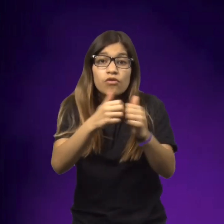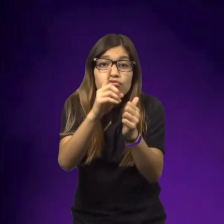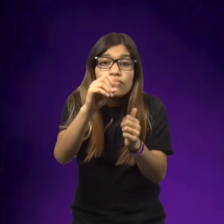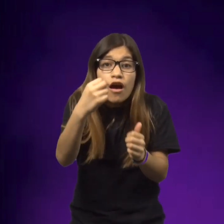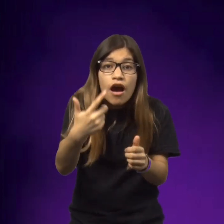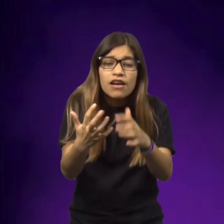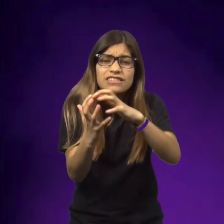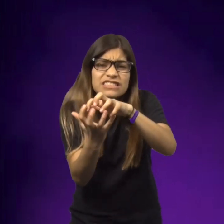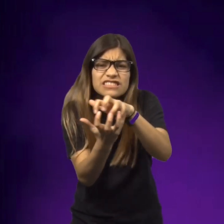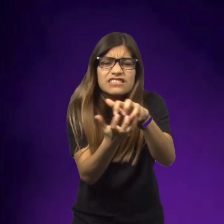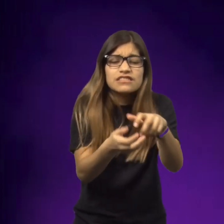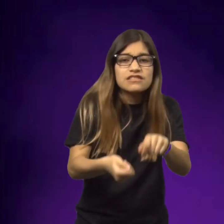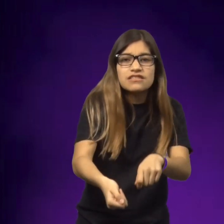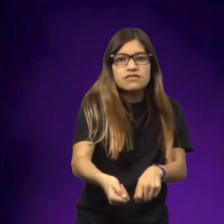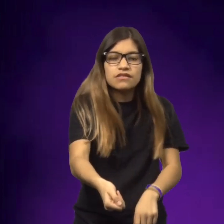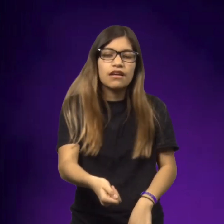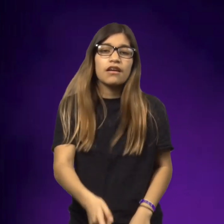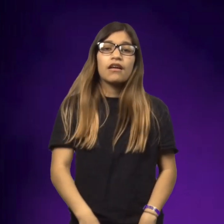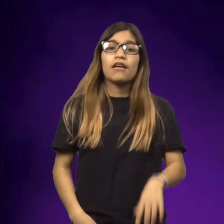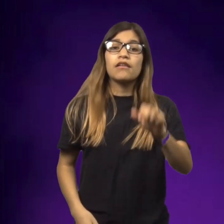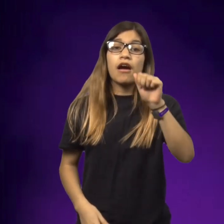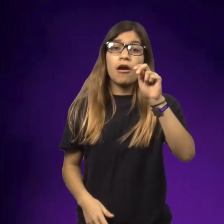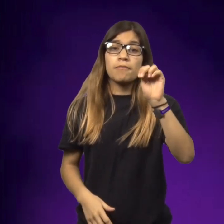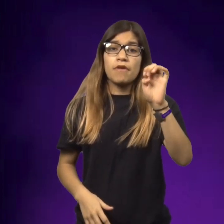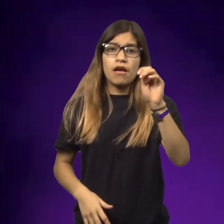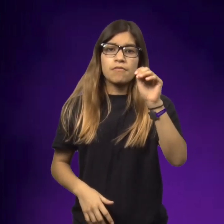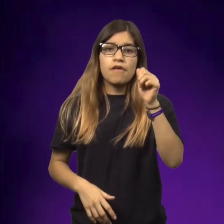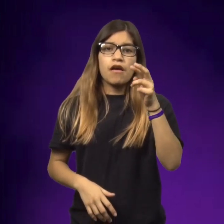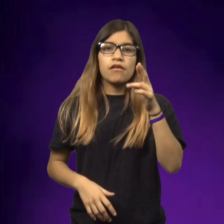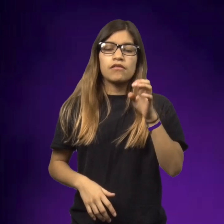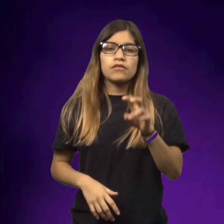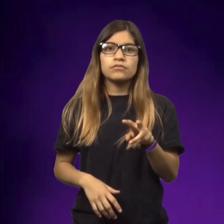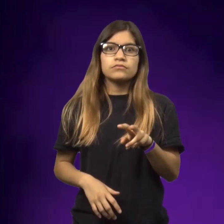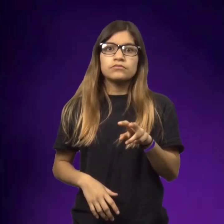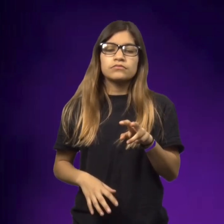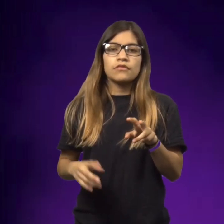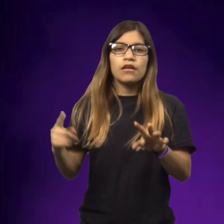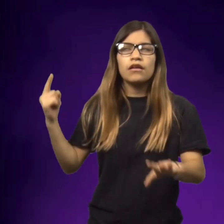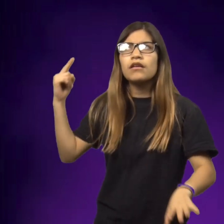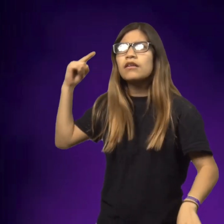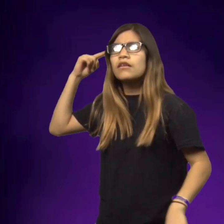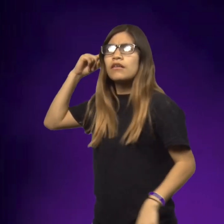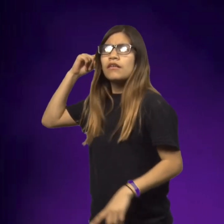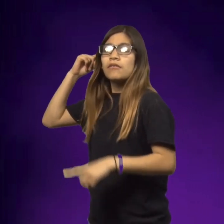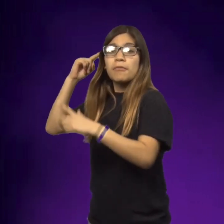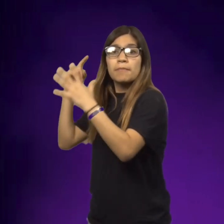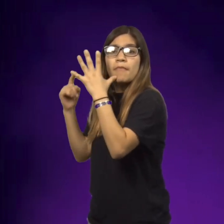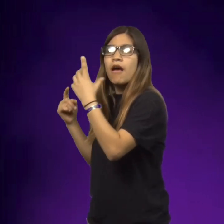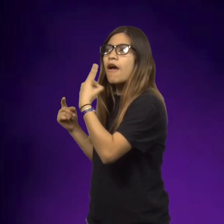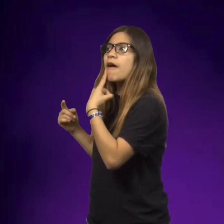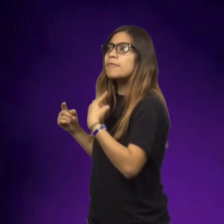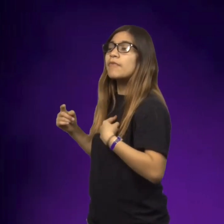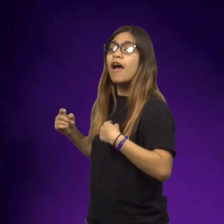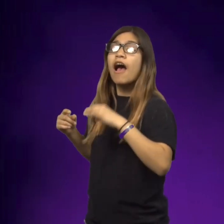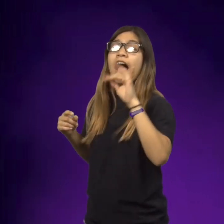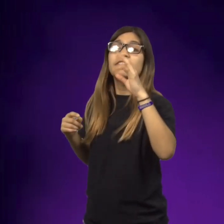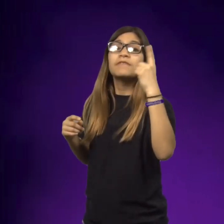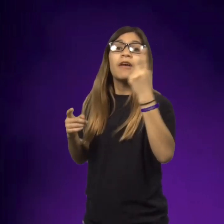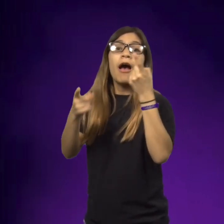Annemarie ran into a soldier with a dog with sharp teeth. And Annemarie remembered, her mom had told her,